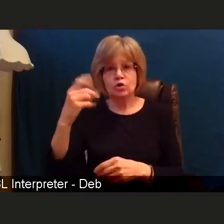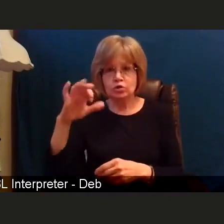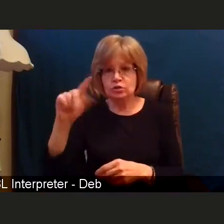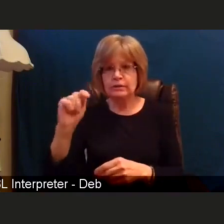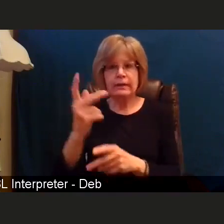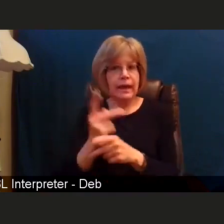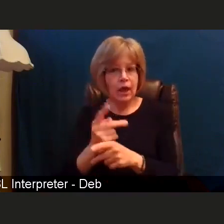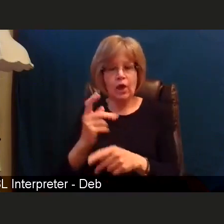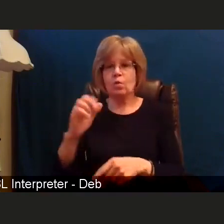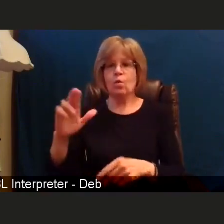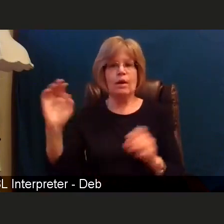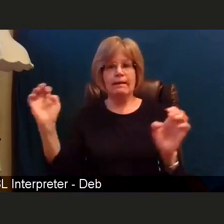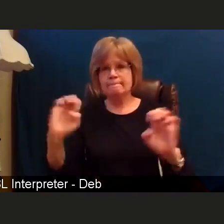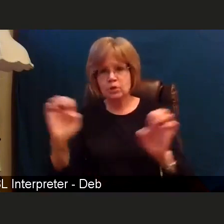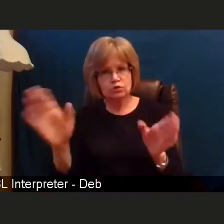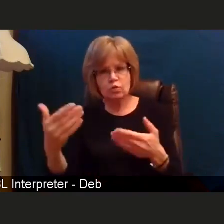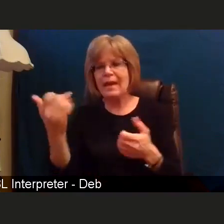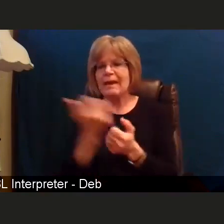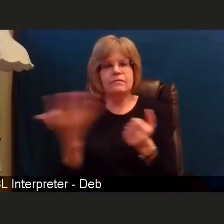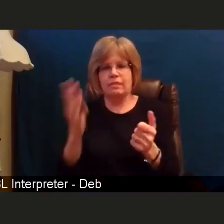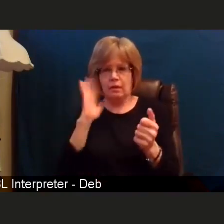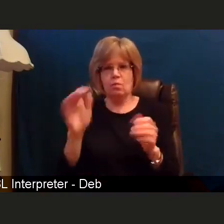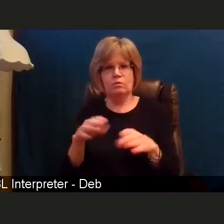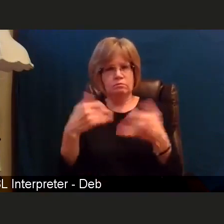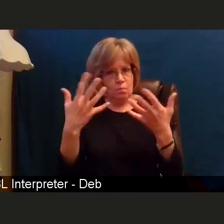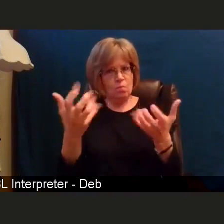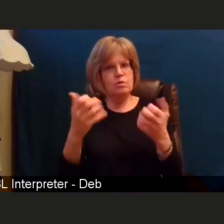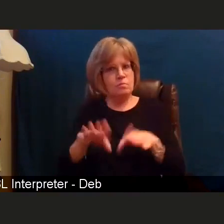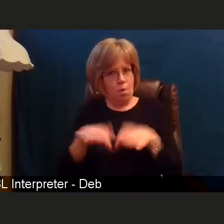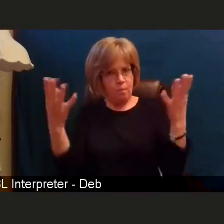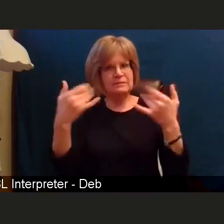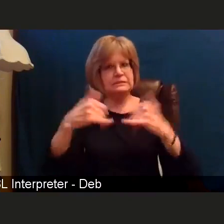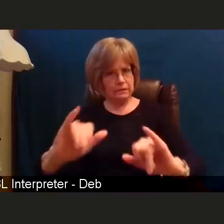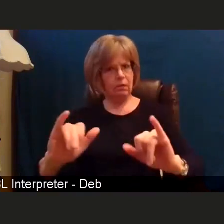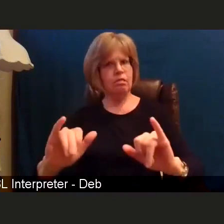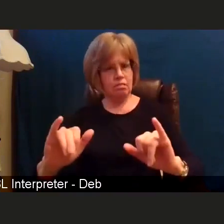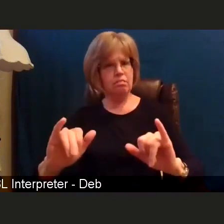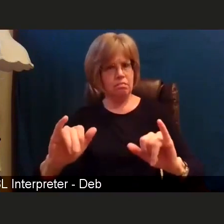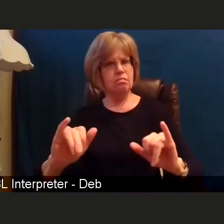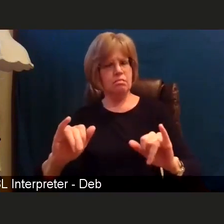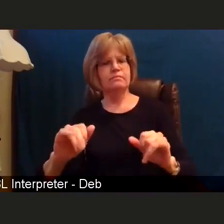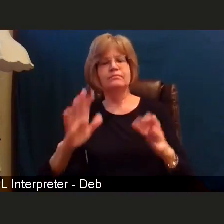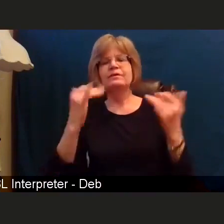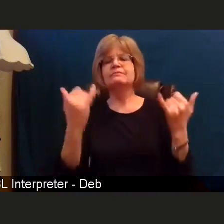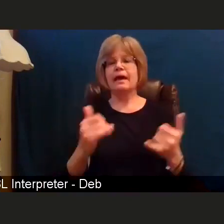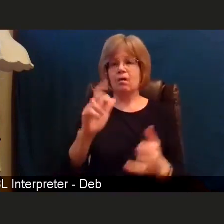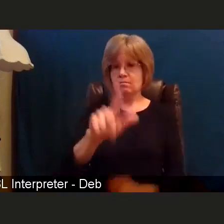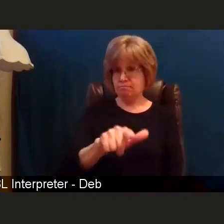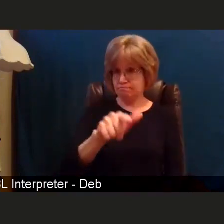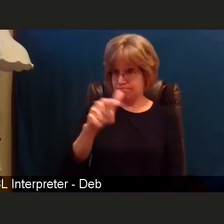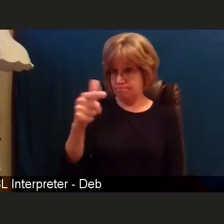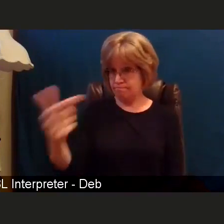And so I'm gonna turn it over now to Dr. Bill Chasanov, I just wanna share with you that, you know,